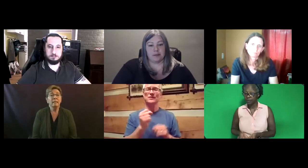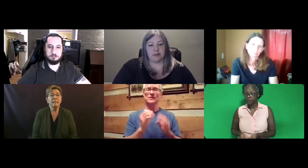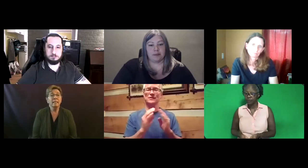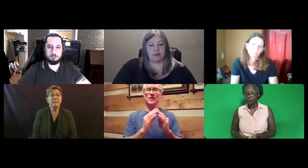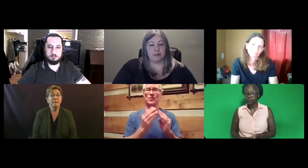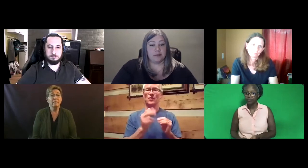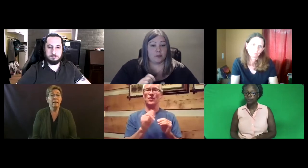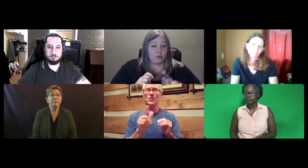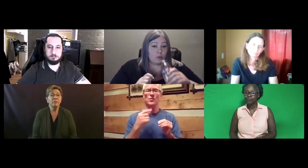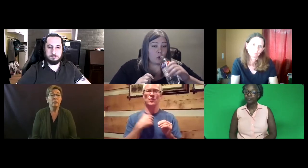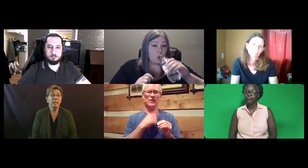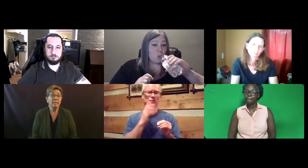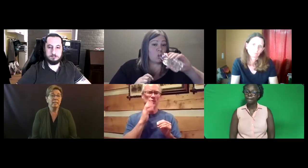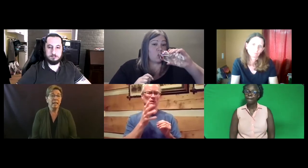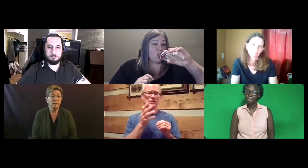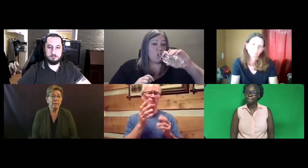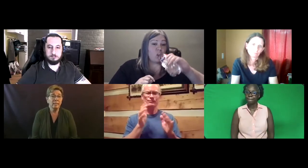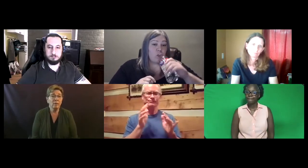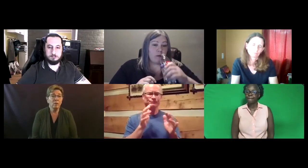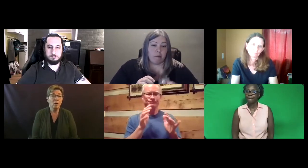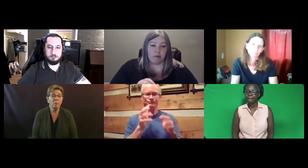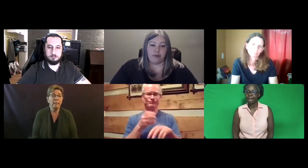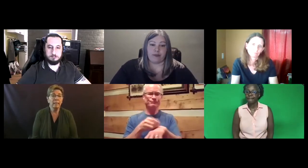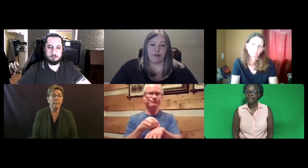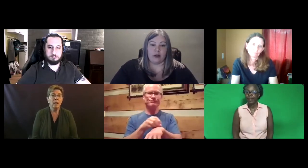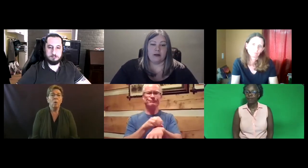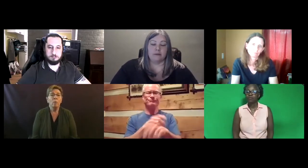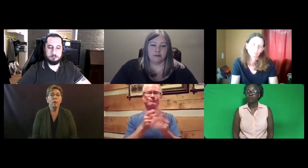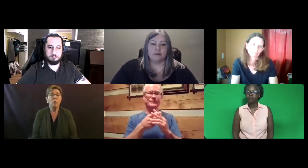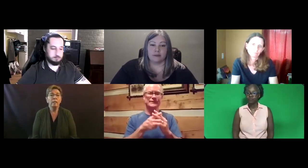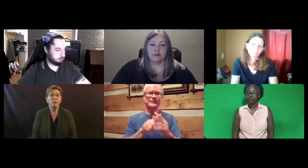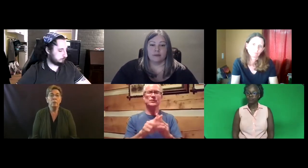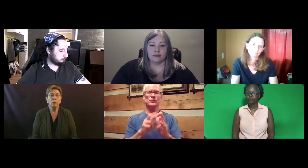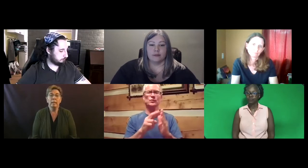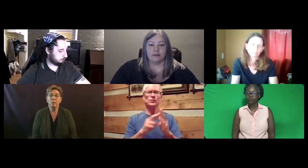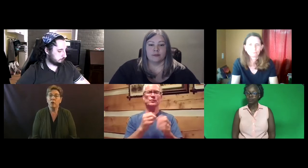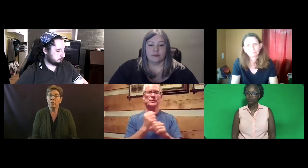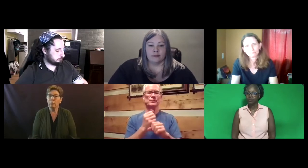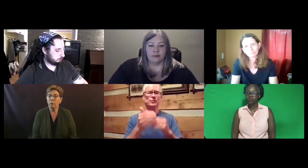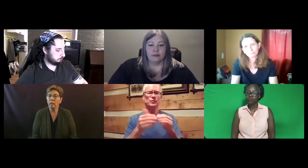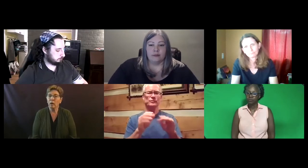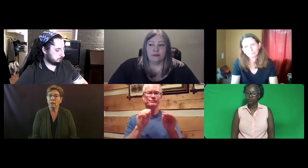Cliff: After next Saturday's town hall meeting, we are going to get started working on the